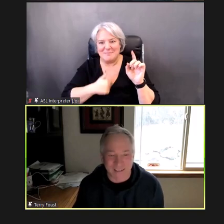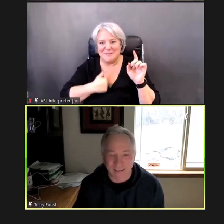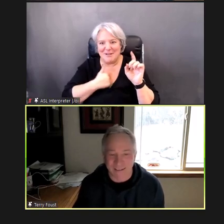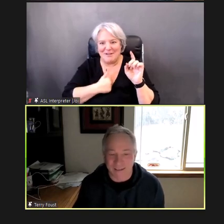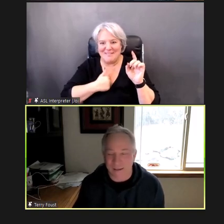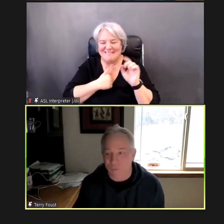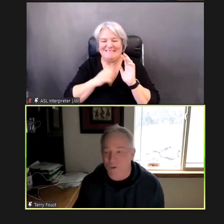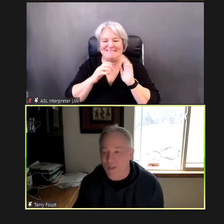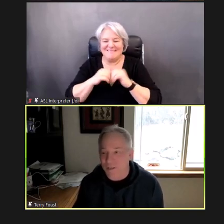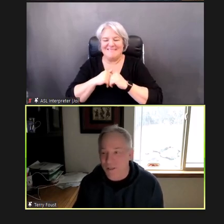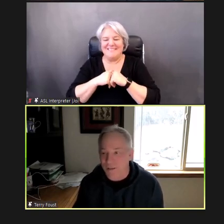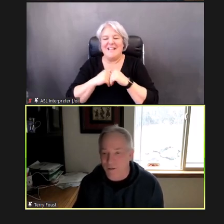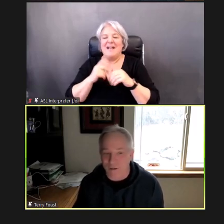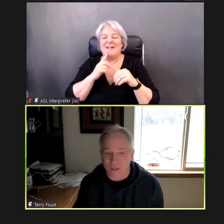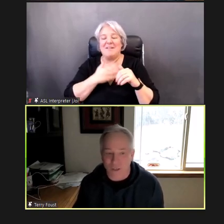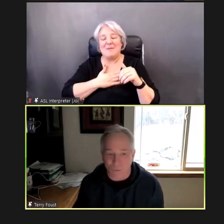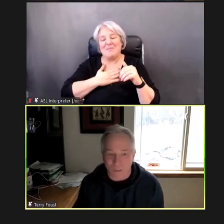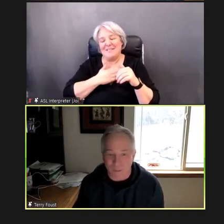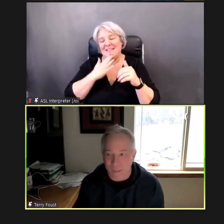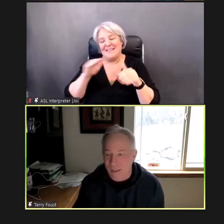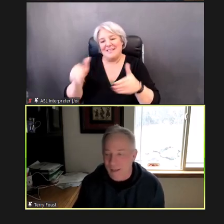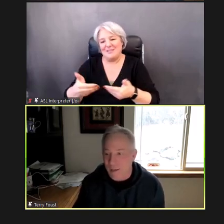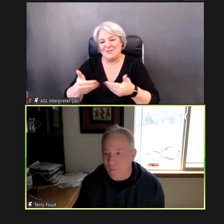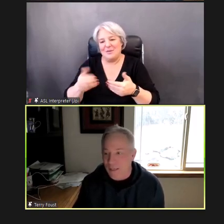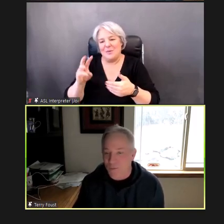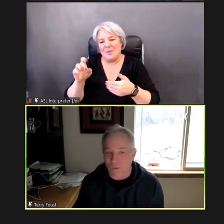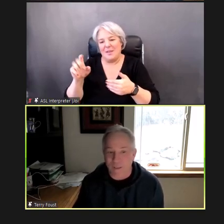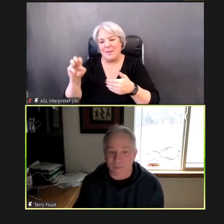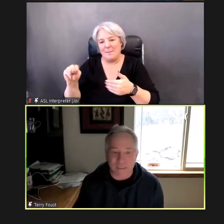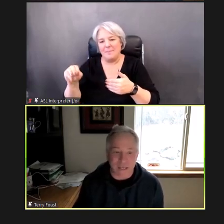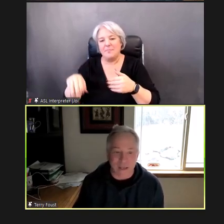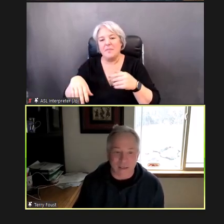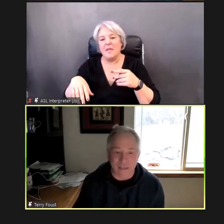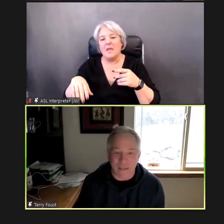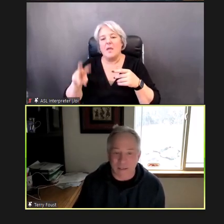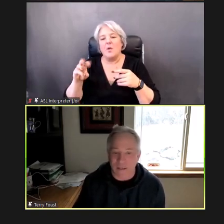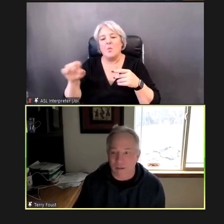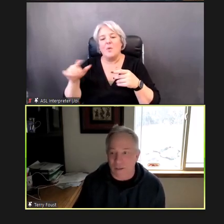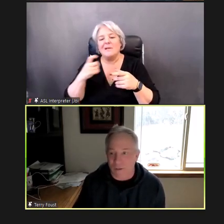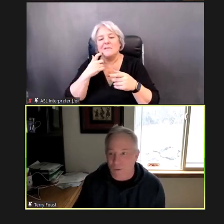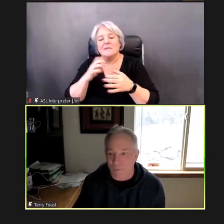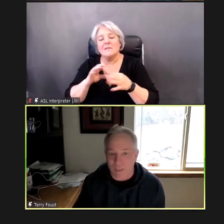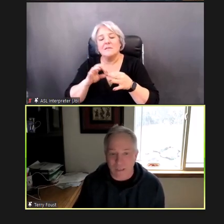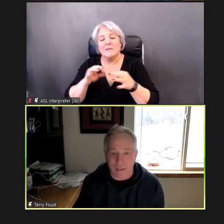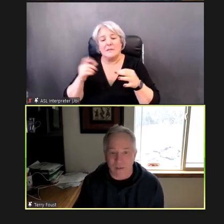William, as William said, he and I, along with many other ECHO team